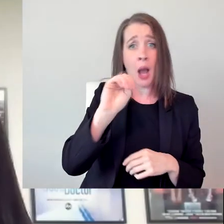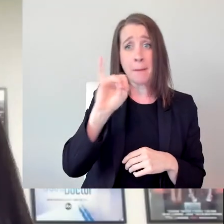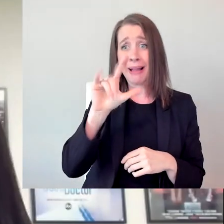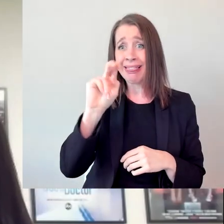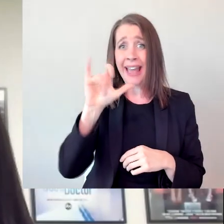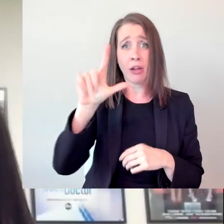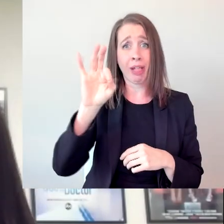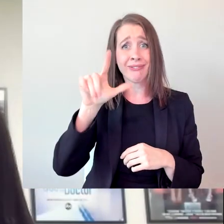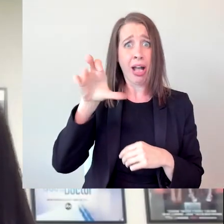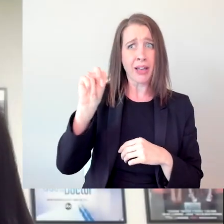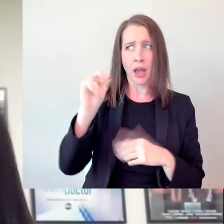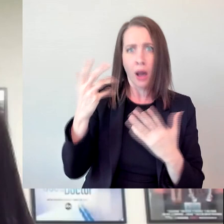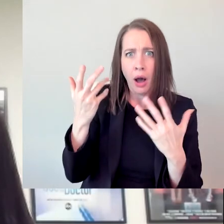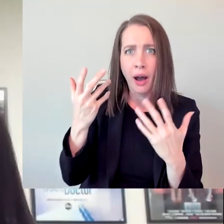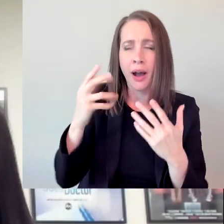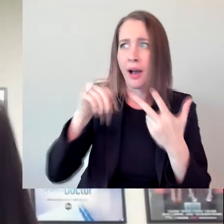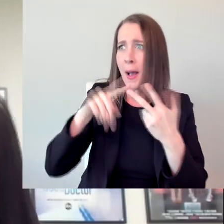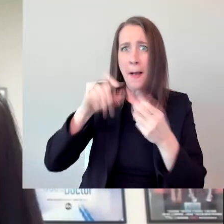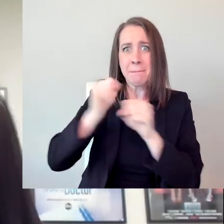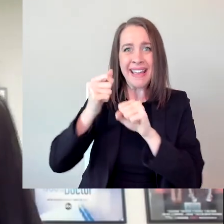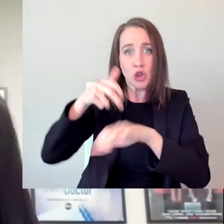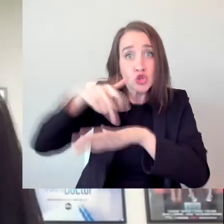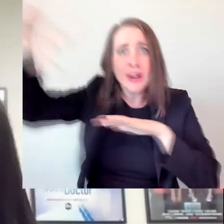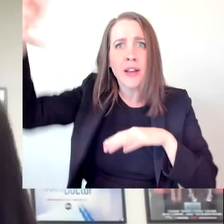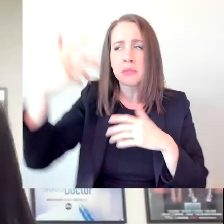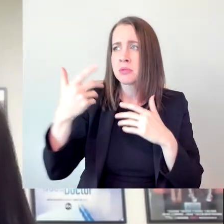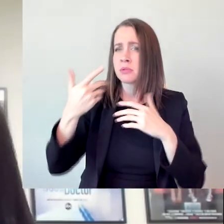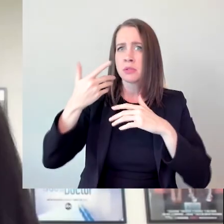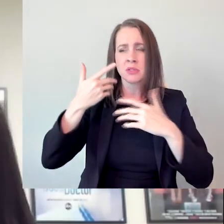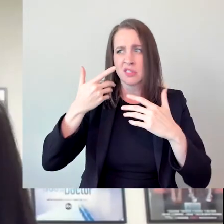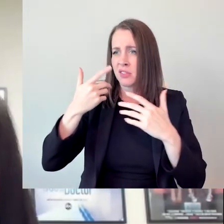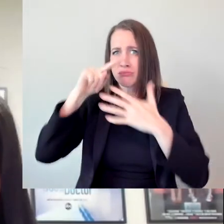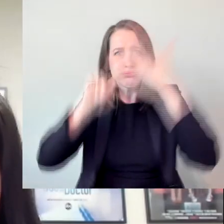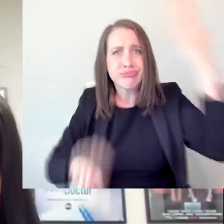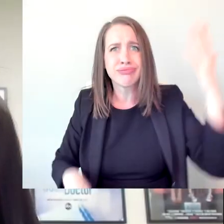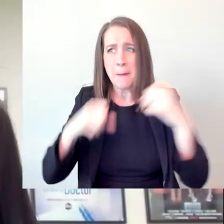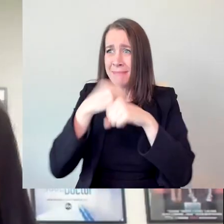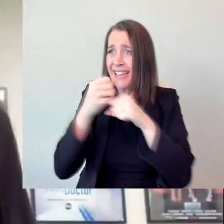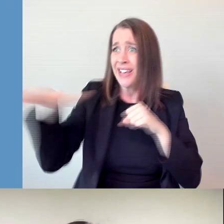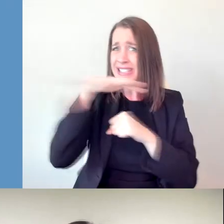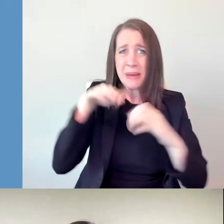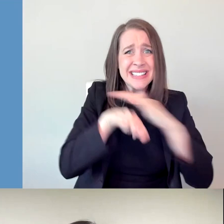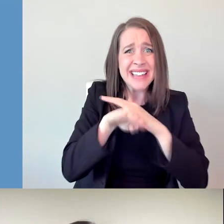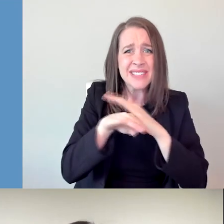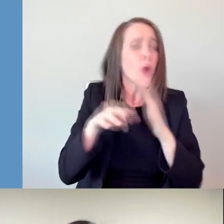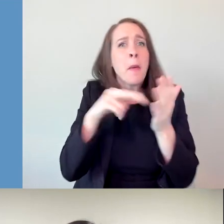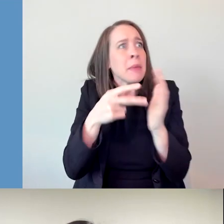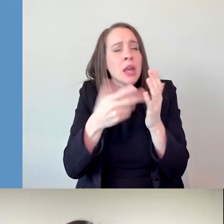If they can make the Millennium Falcon possible, making ramps to make other studios accessible